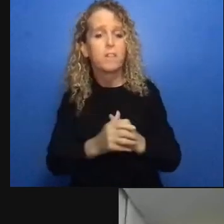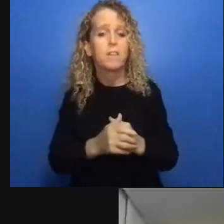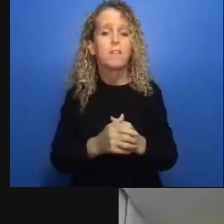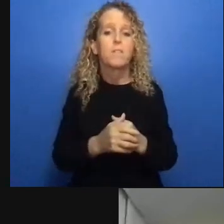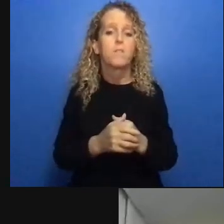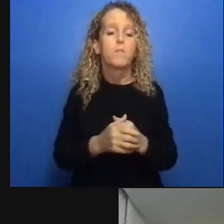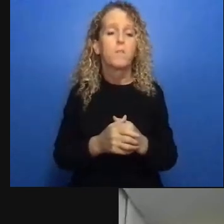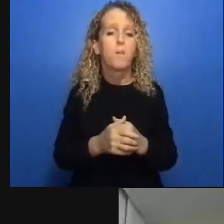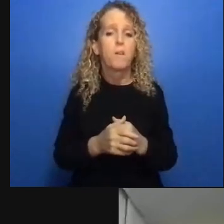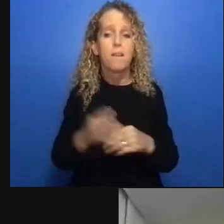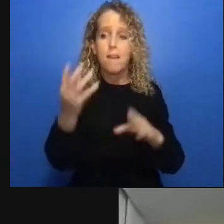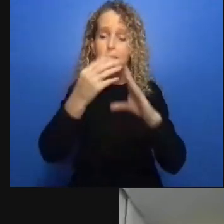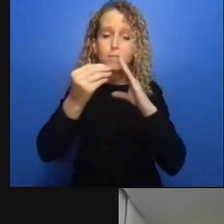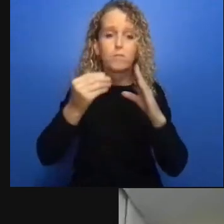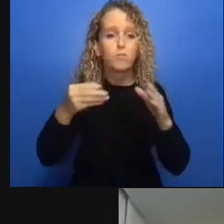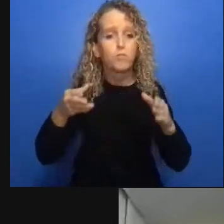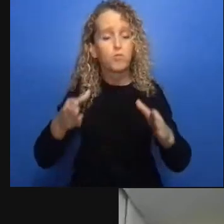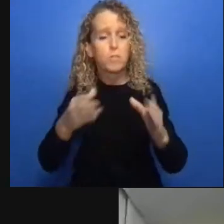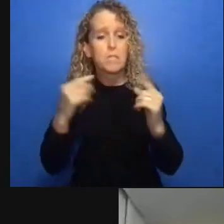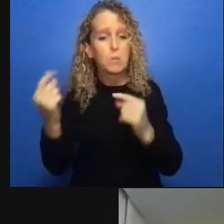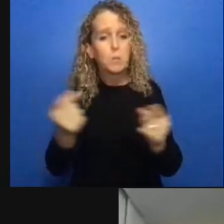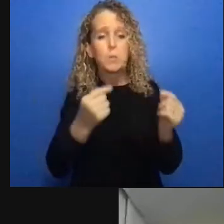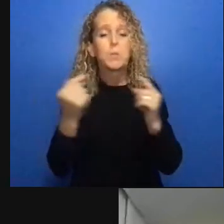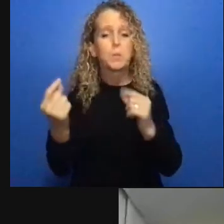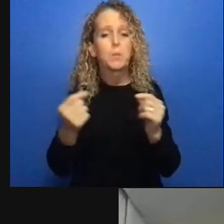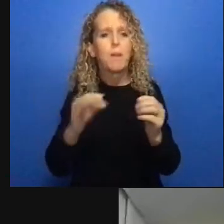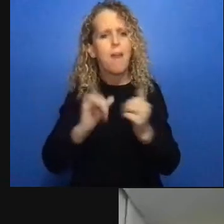and this should be paid employment that's that's a key piece of it